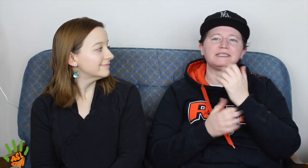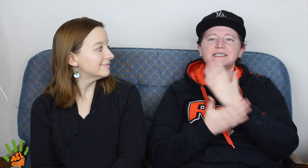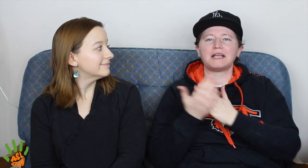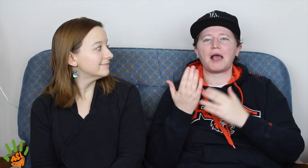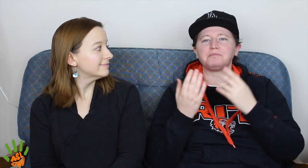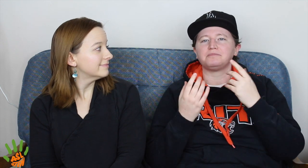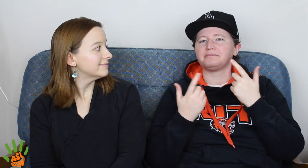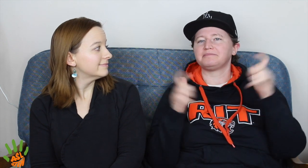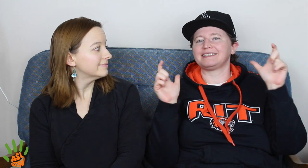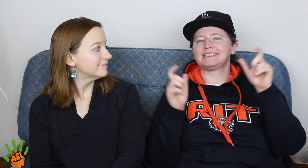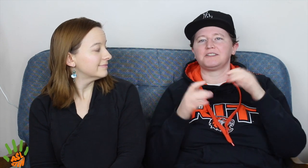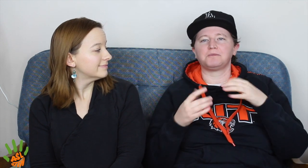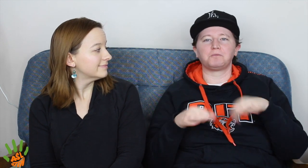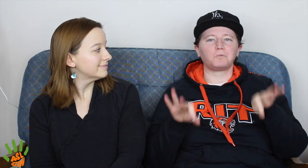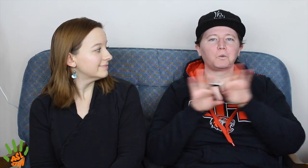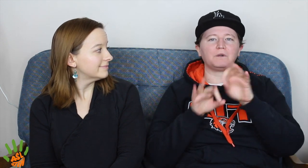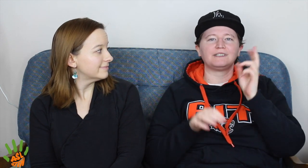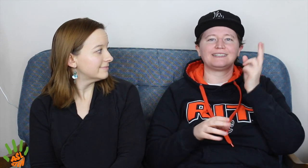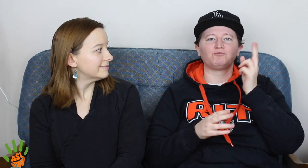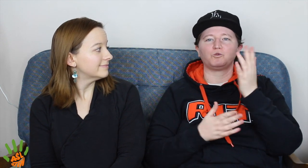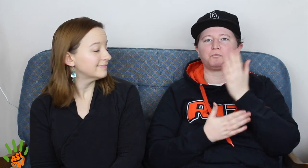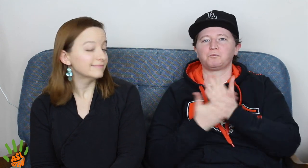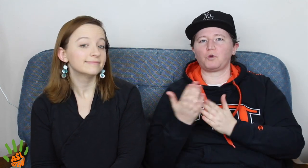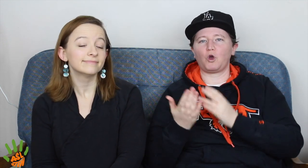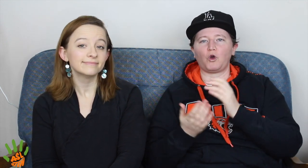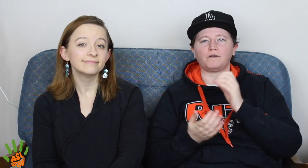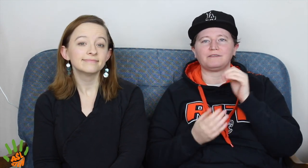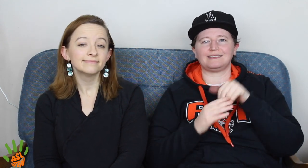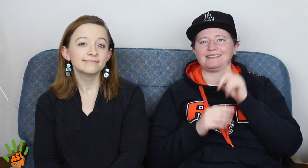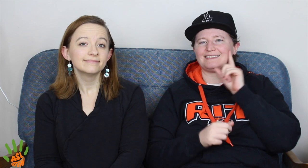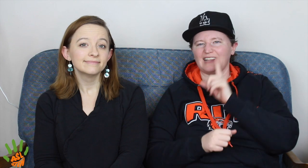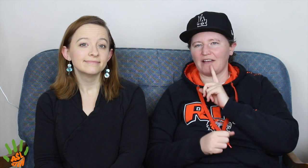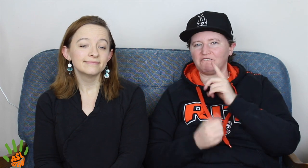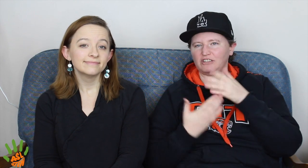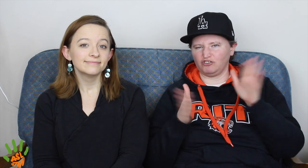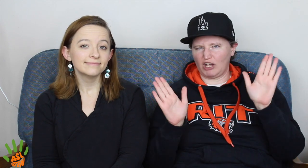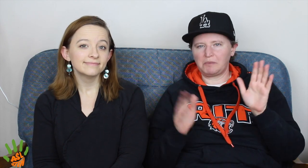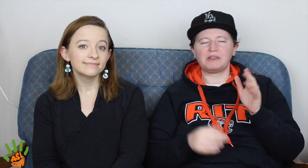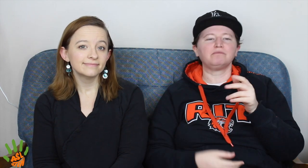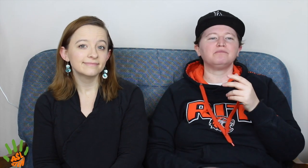We'll give kind of a short video talking about an important event in history